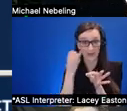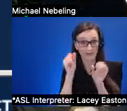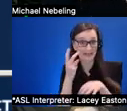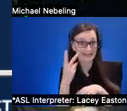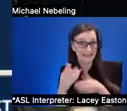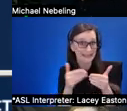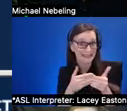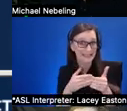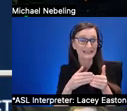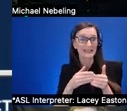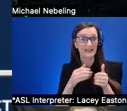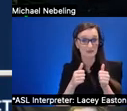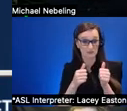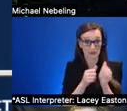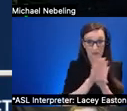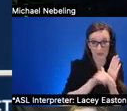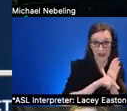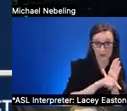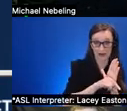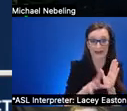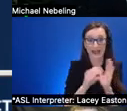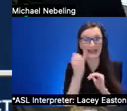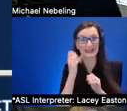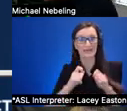and if they are big enough to actually be usable to click on items so if you have